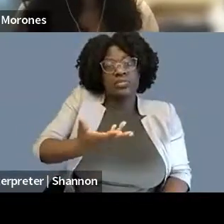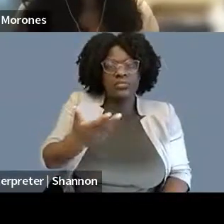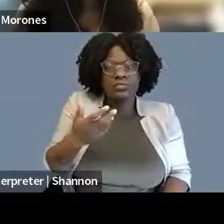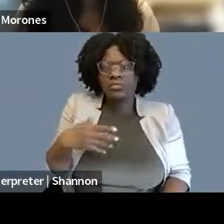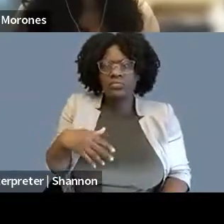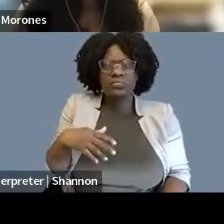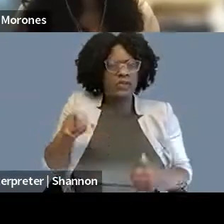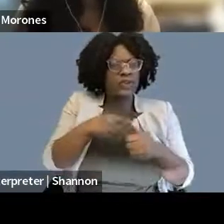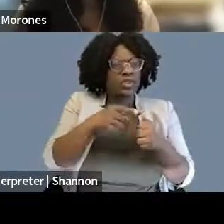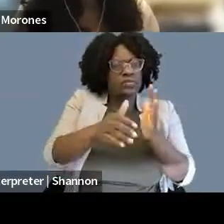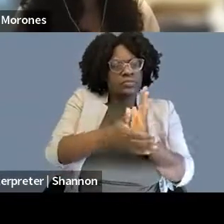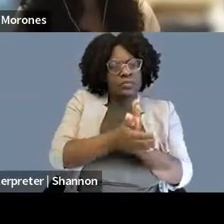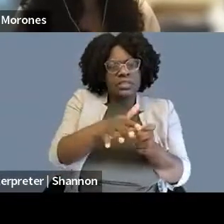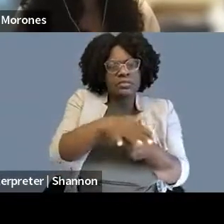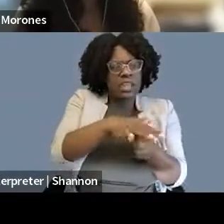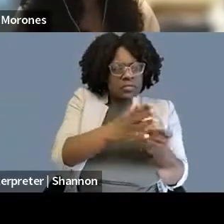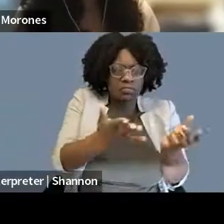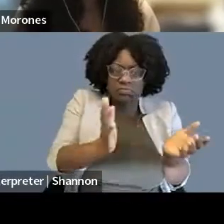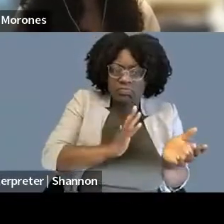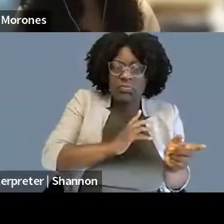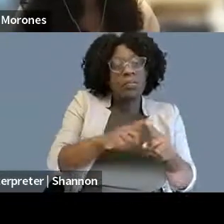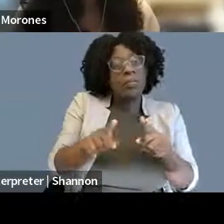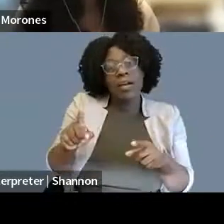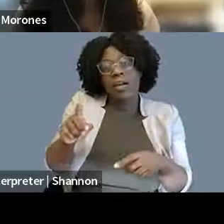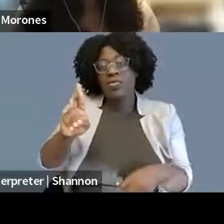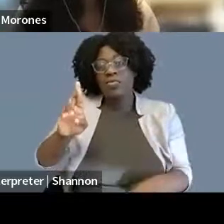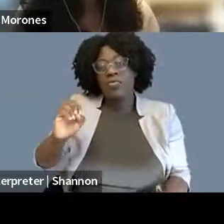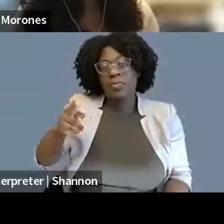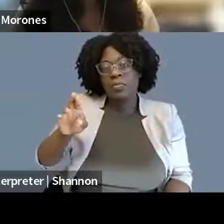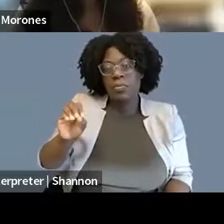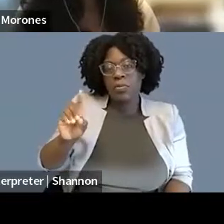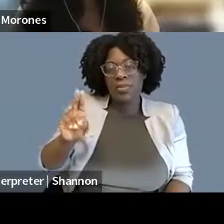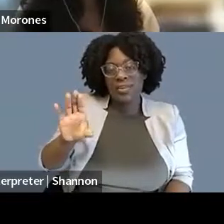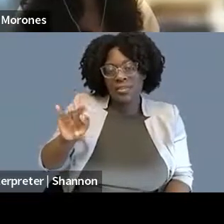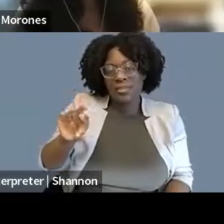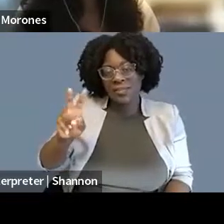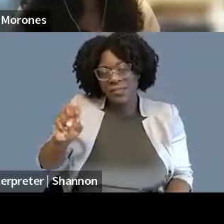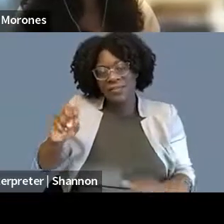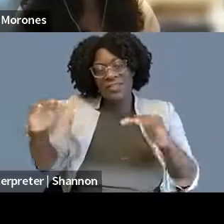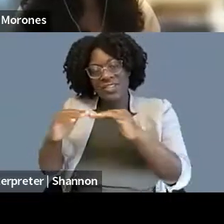from reproductive justice and compelled speech cases to criminal procedure and, you know, more of the privacy surveillance angle.